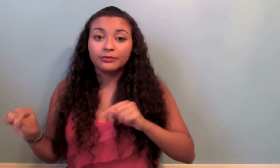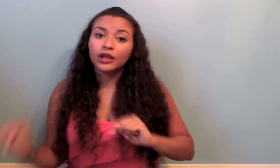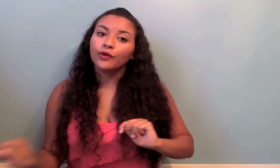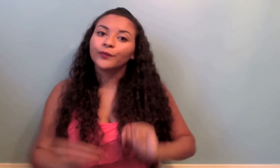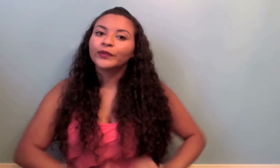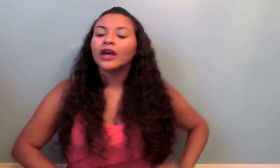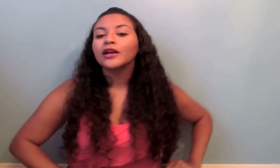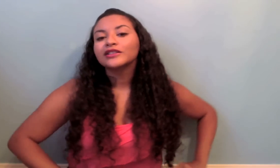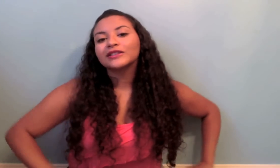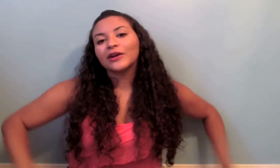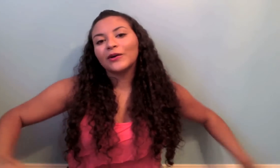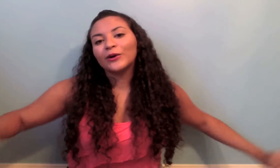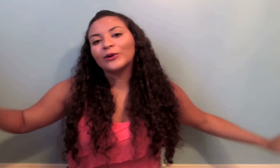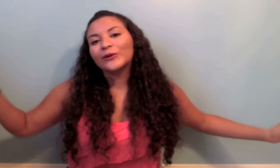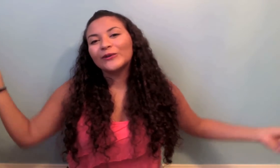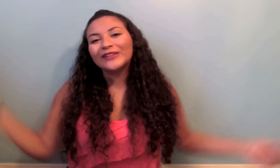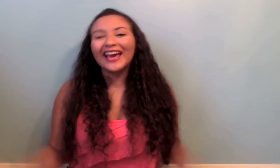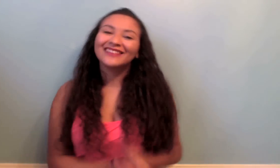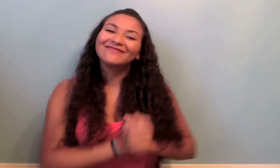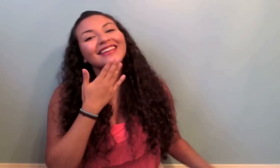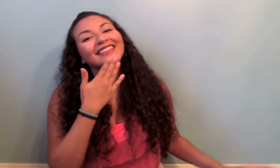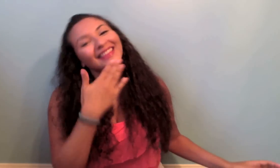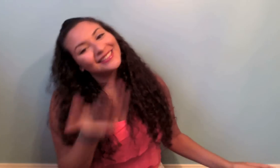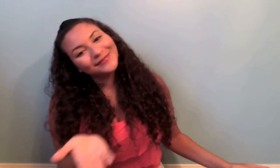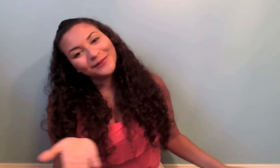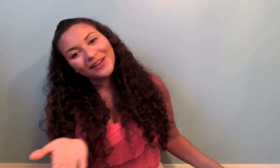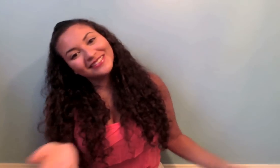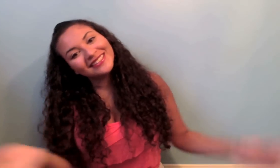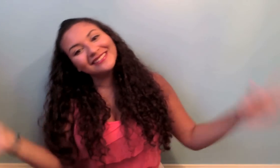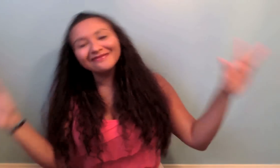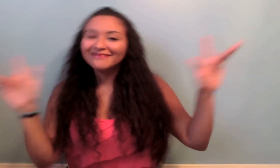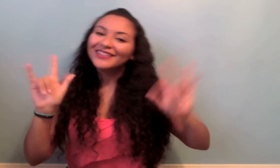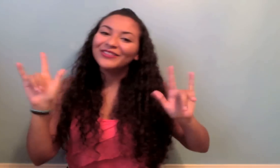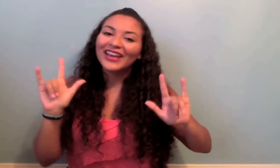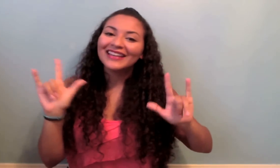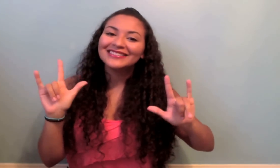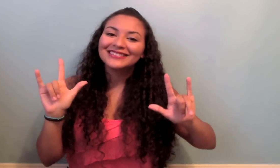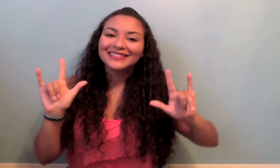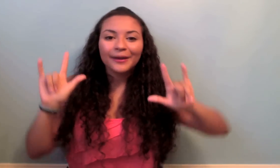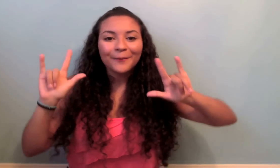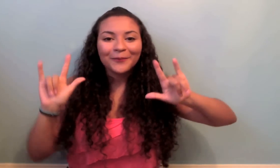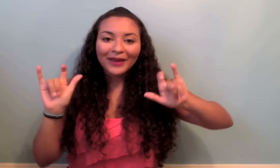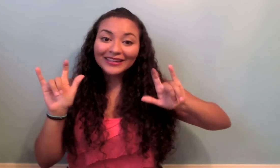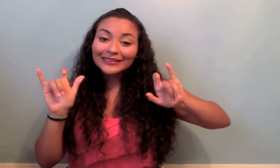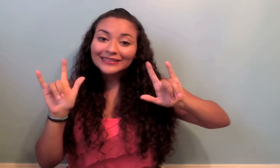Thanks for watching! Love you guys! Bye!